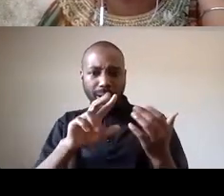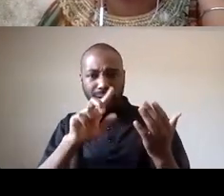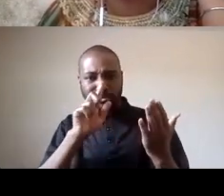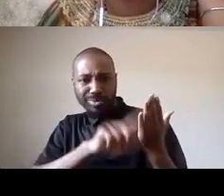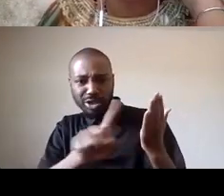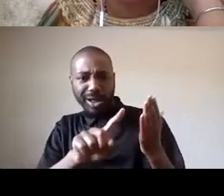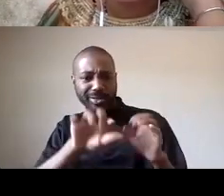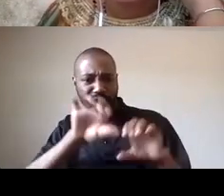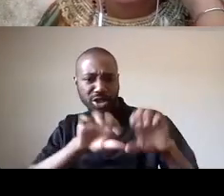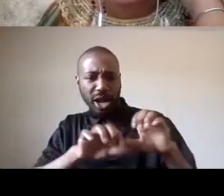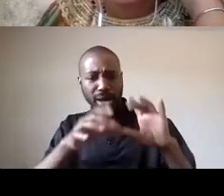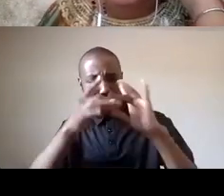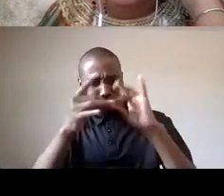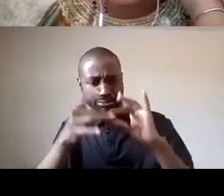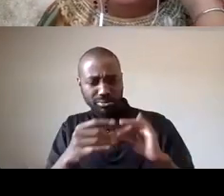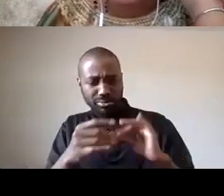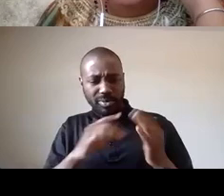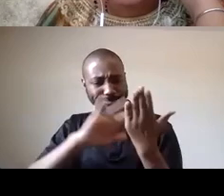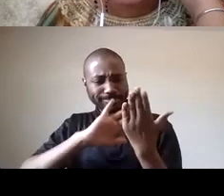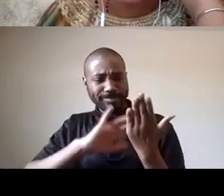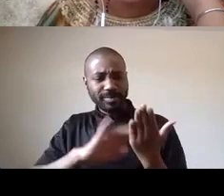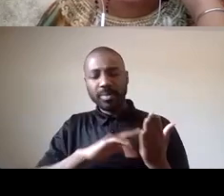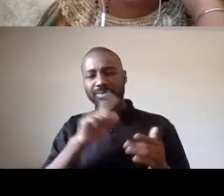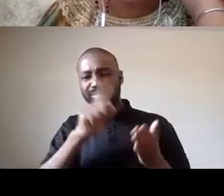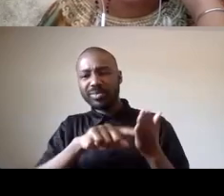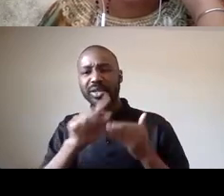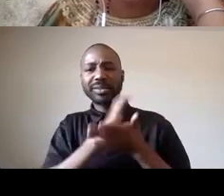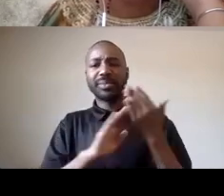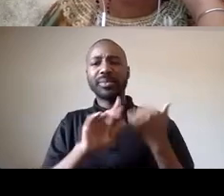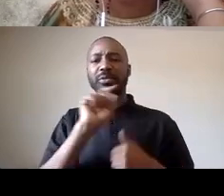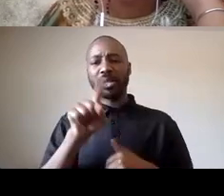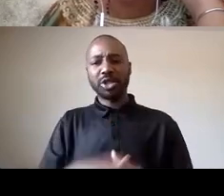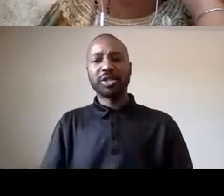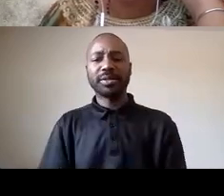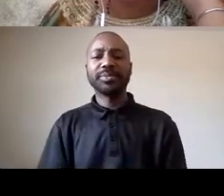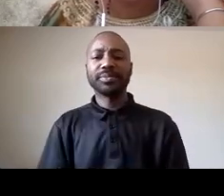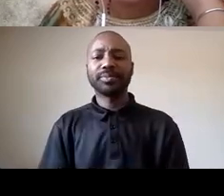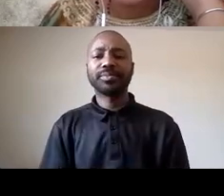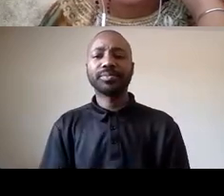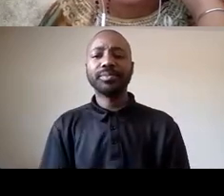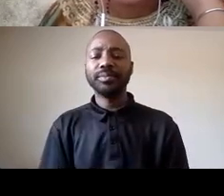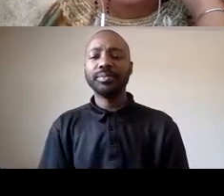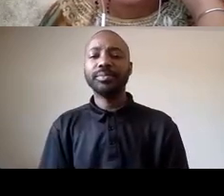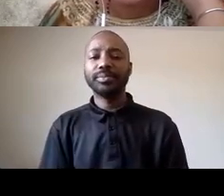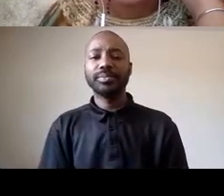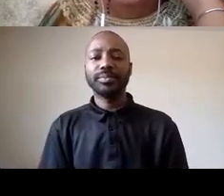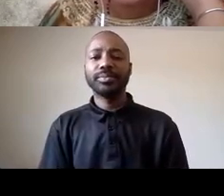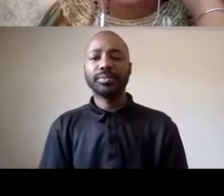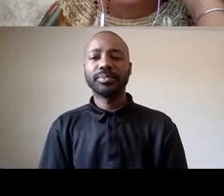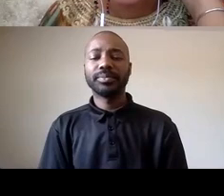at some of these questions um